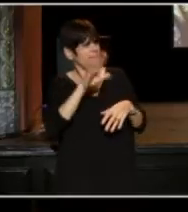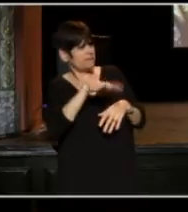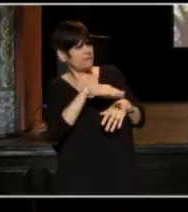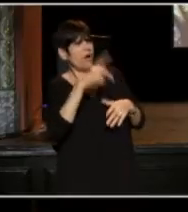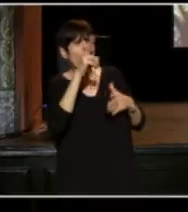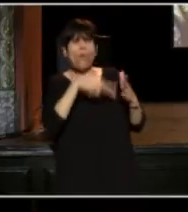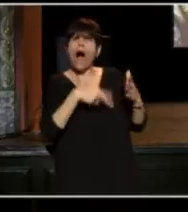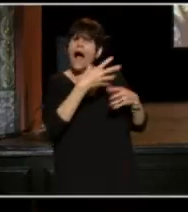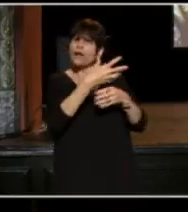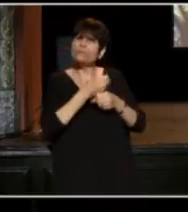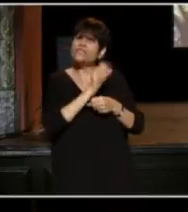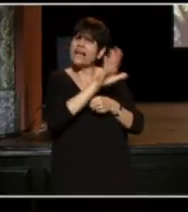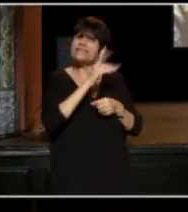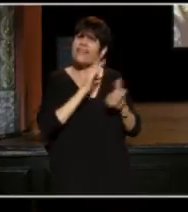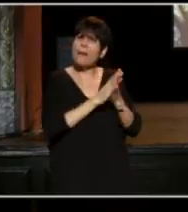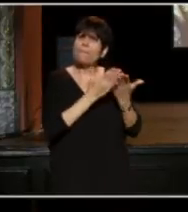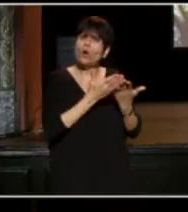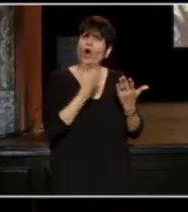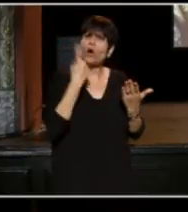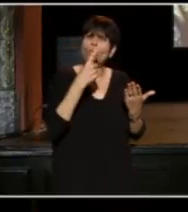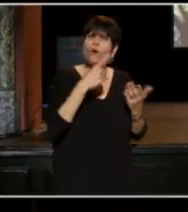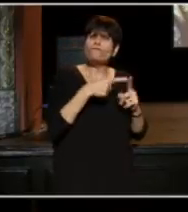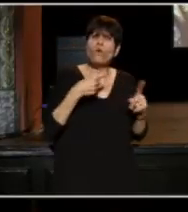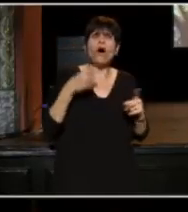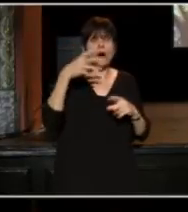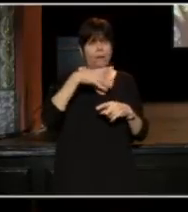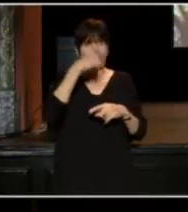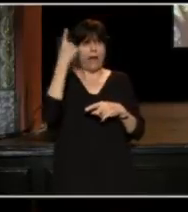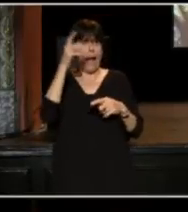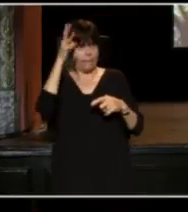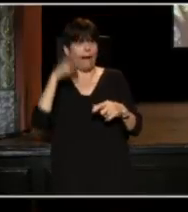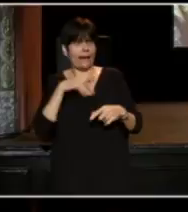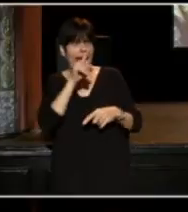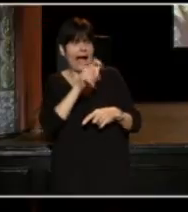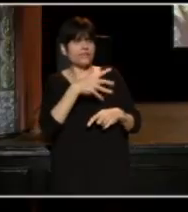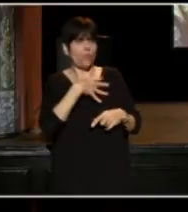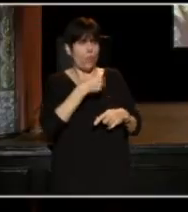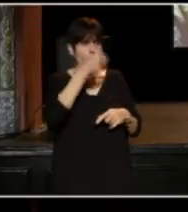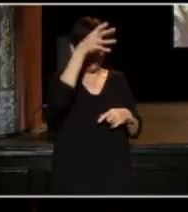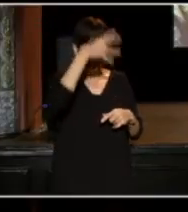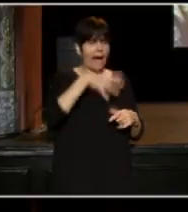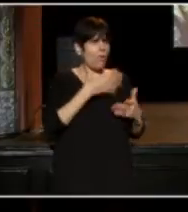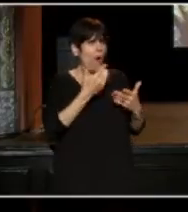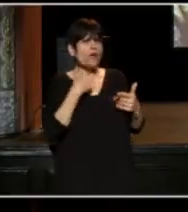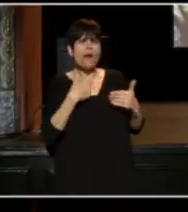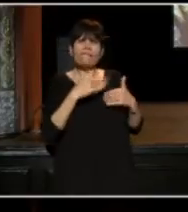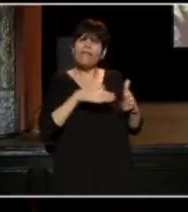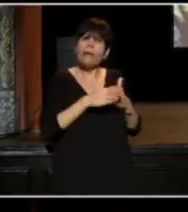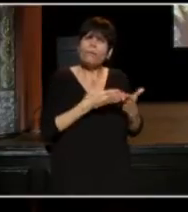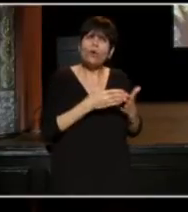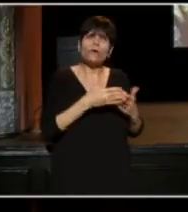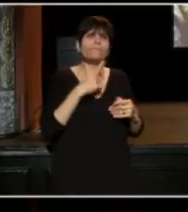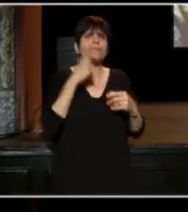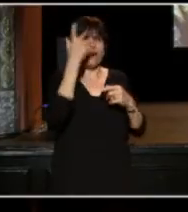for possession of such an object. Their faces captures the full range of response to the book